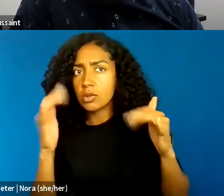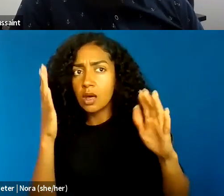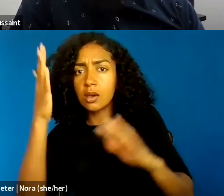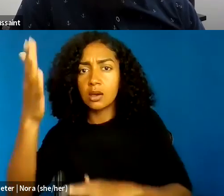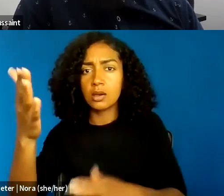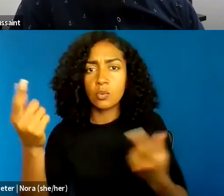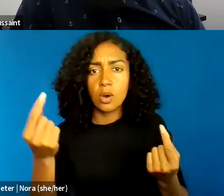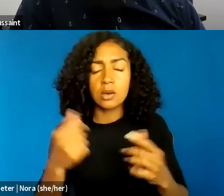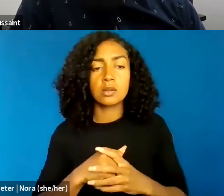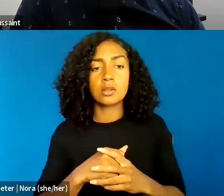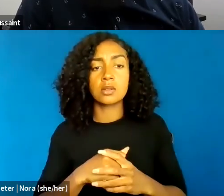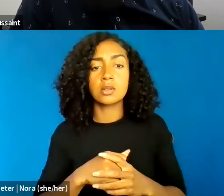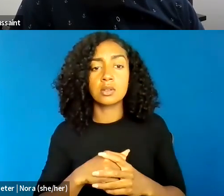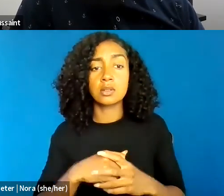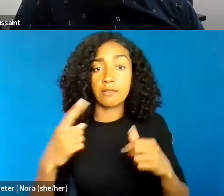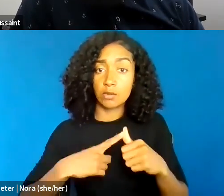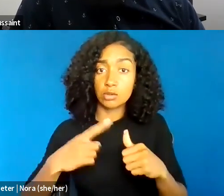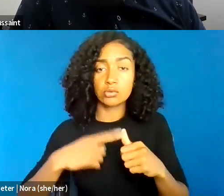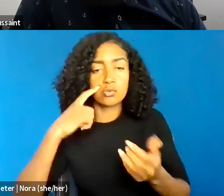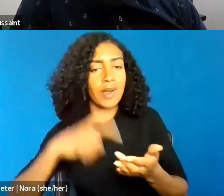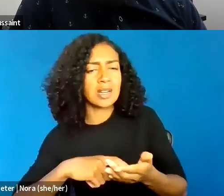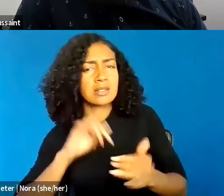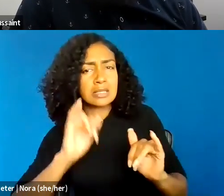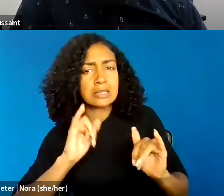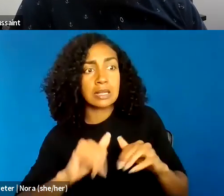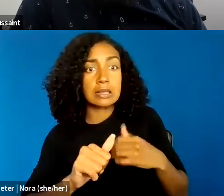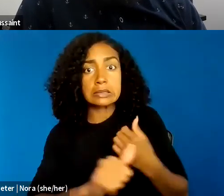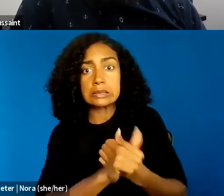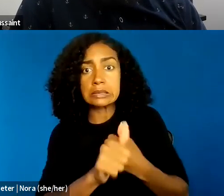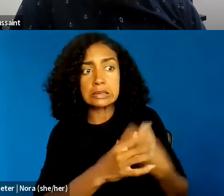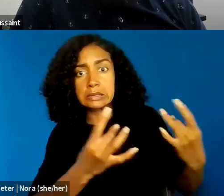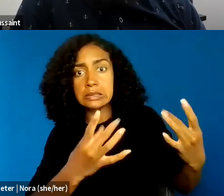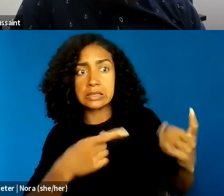about the dangers of going down that route, but also help us to imagine